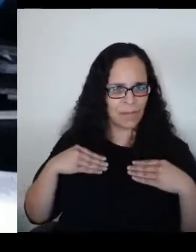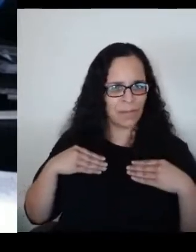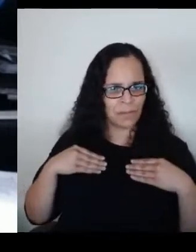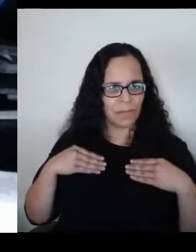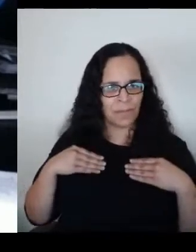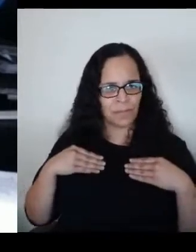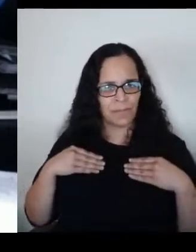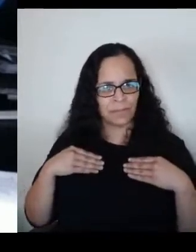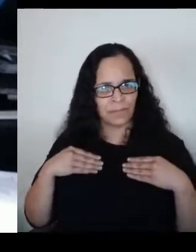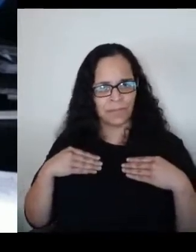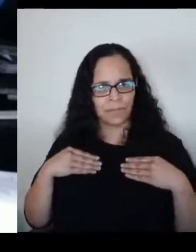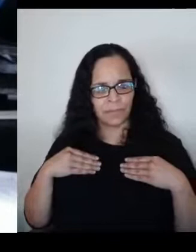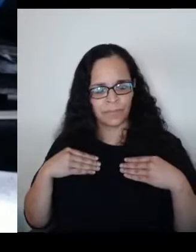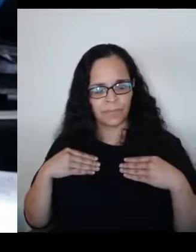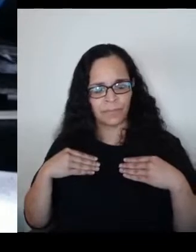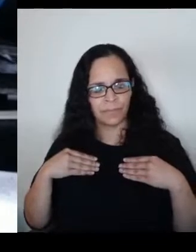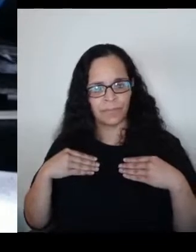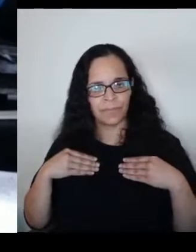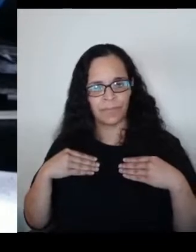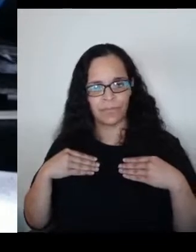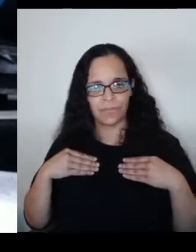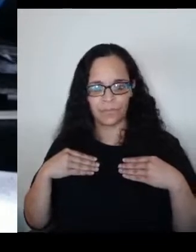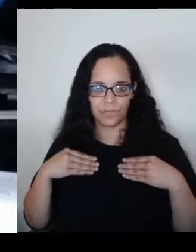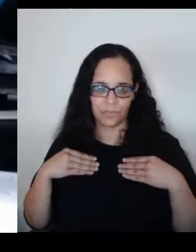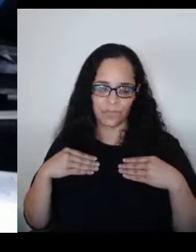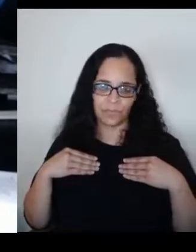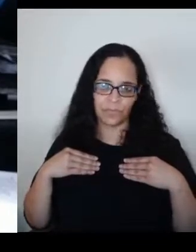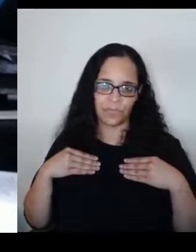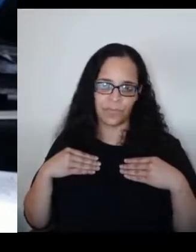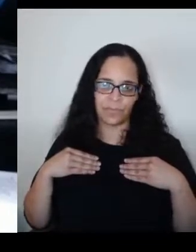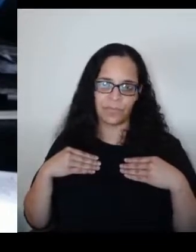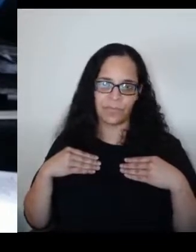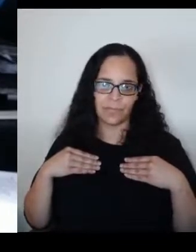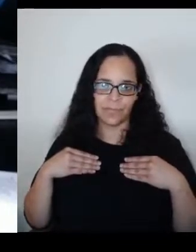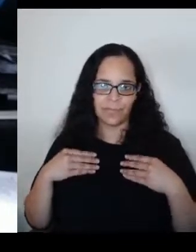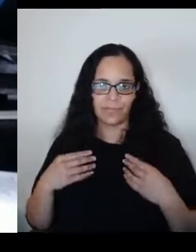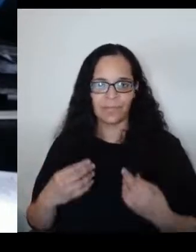And we who are members of that organization